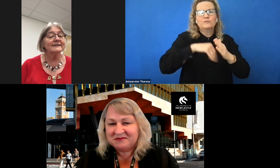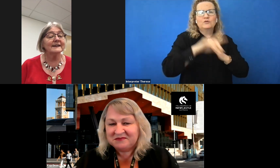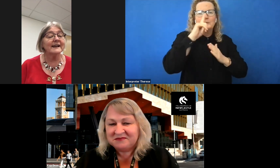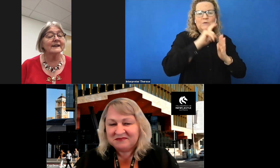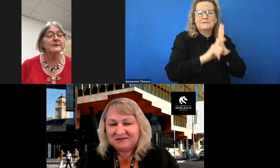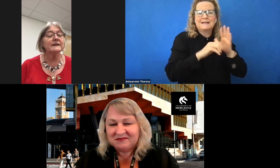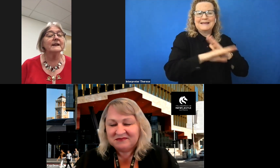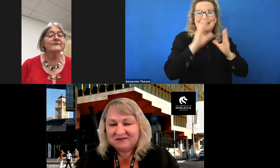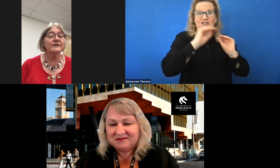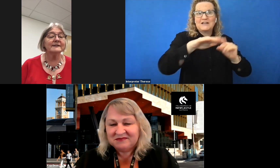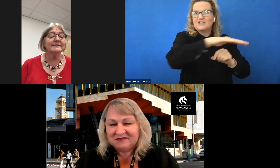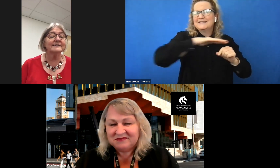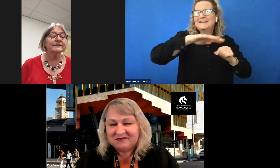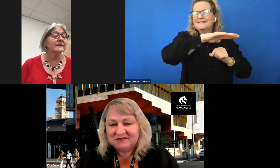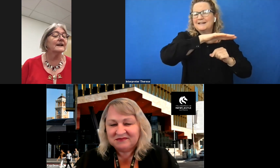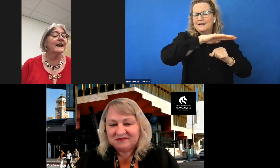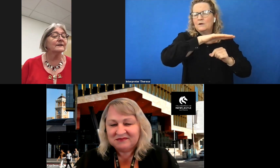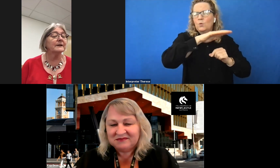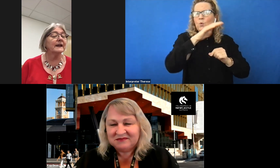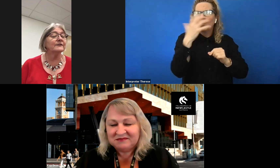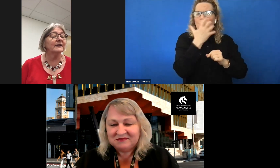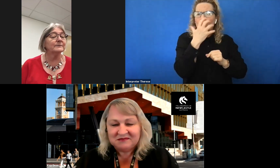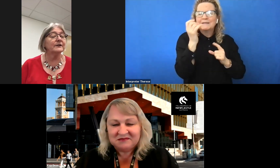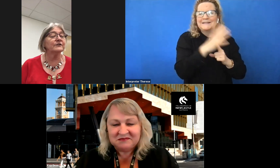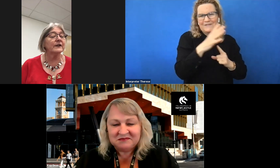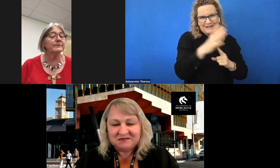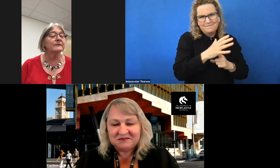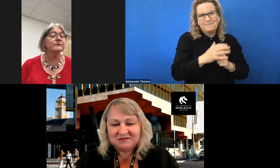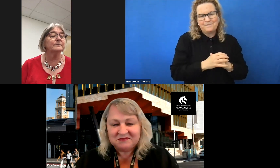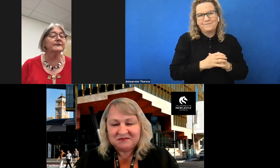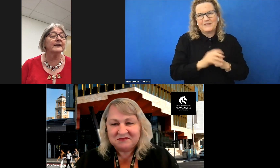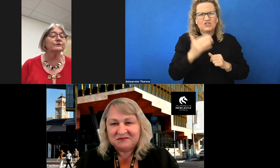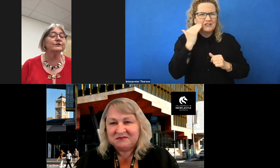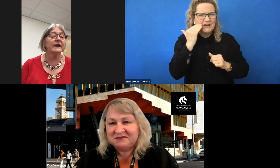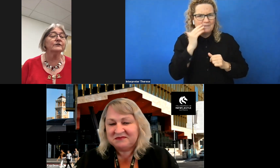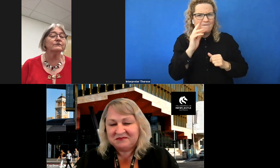sector has been very significant and she has been a champion for substantial change,